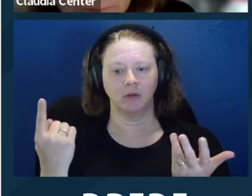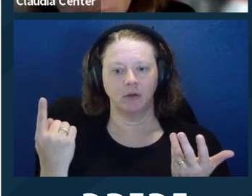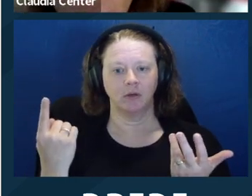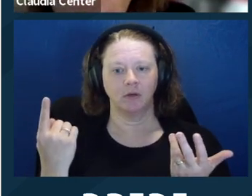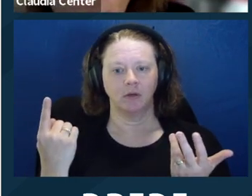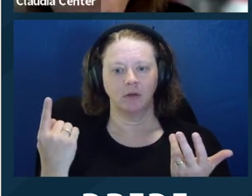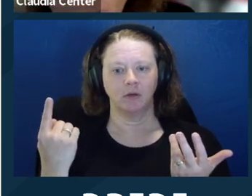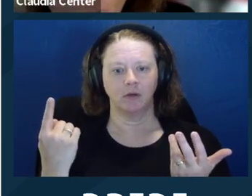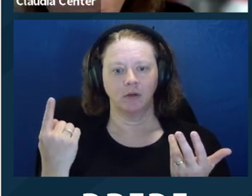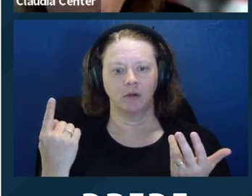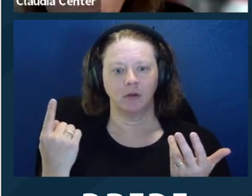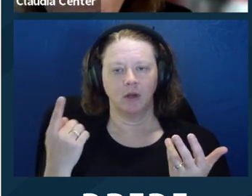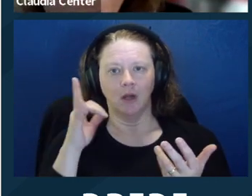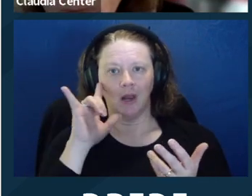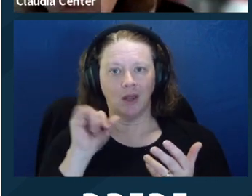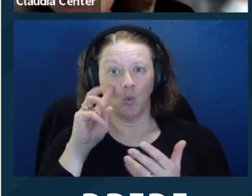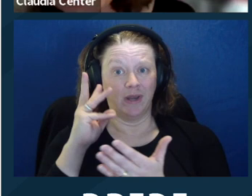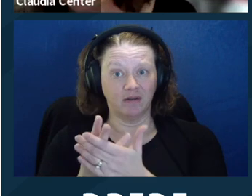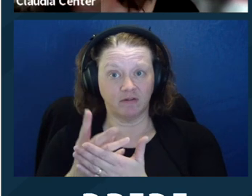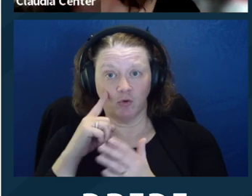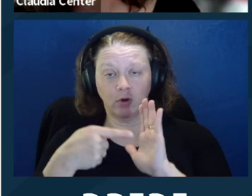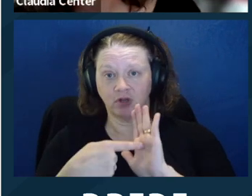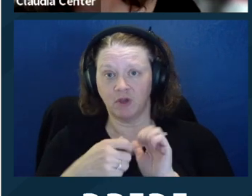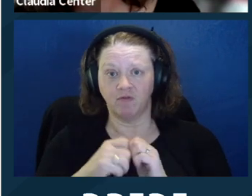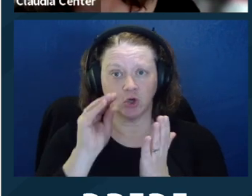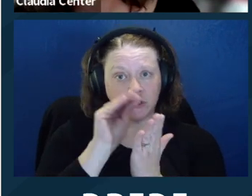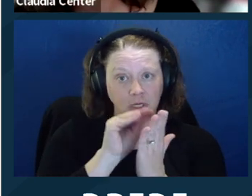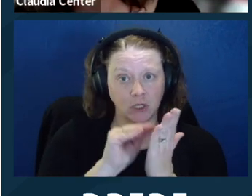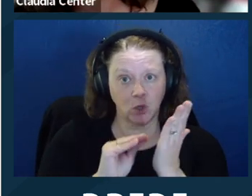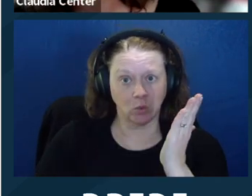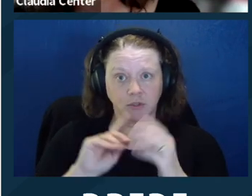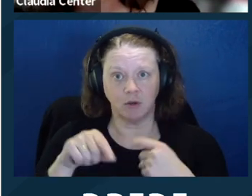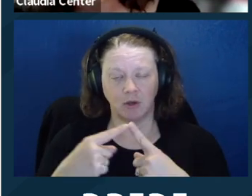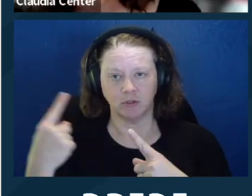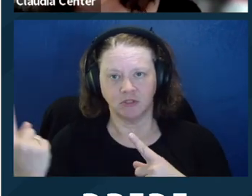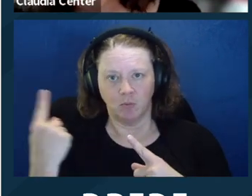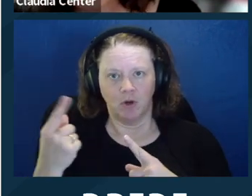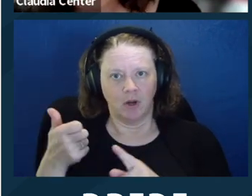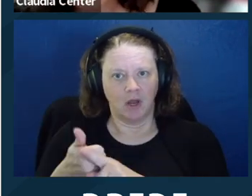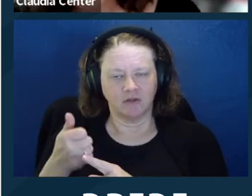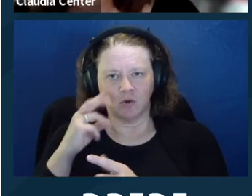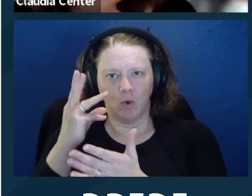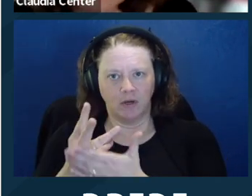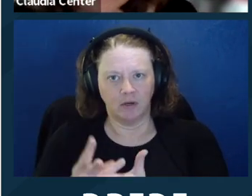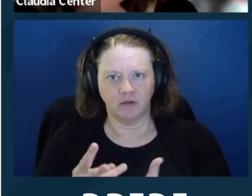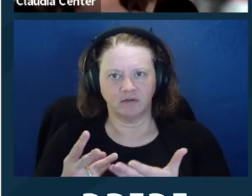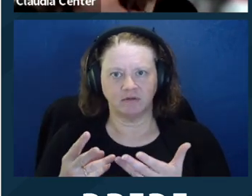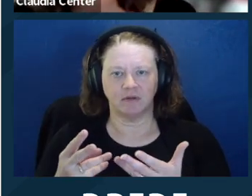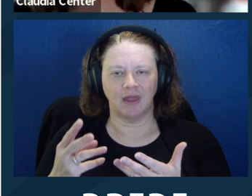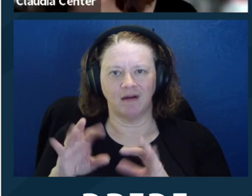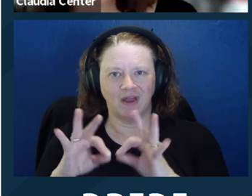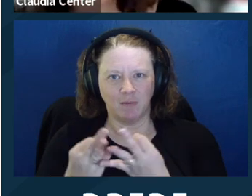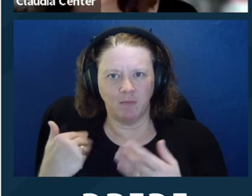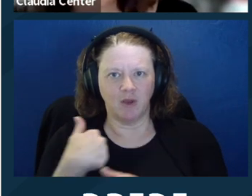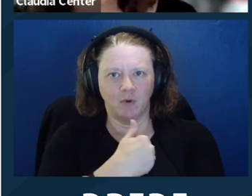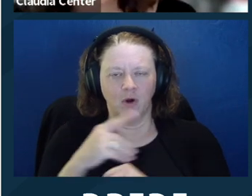In terms of communicating with someone as a witness, like if you're taking notes about